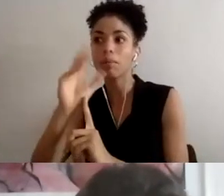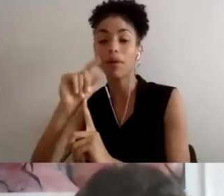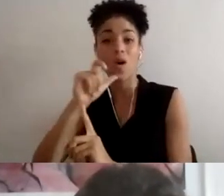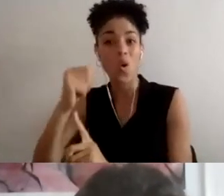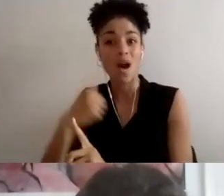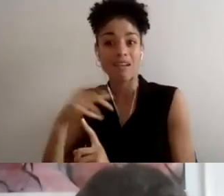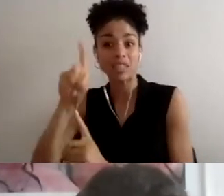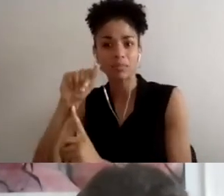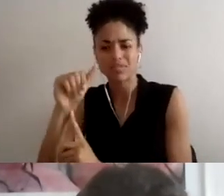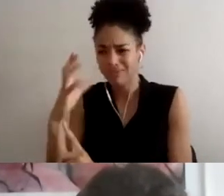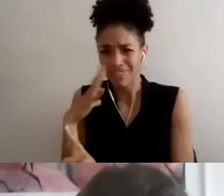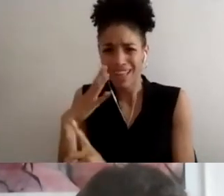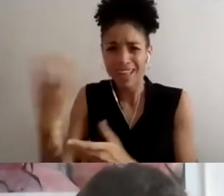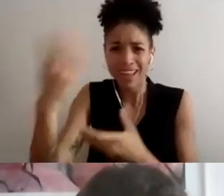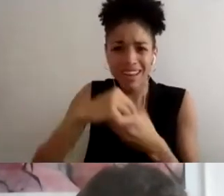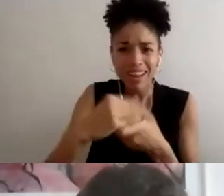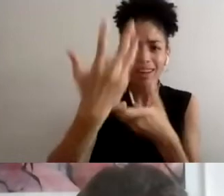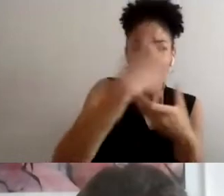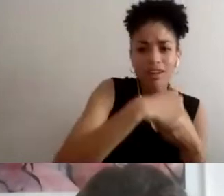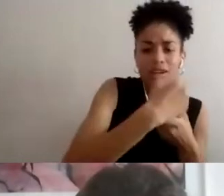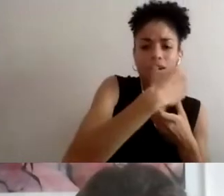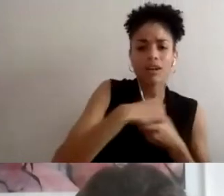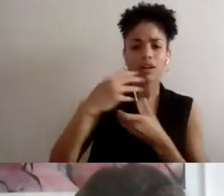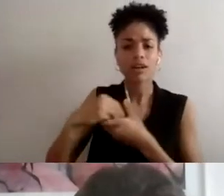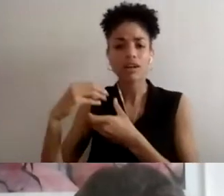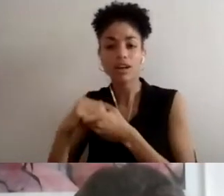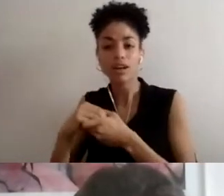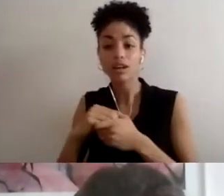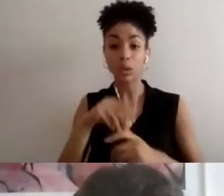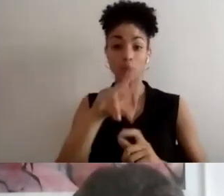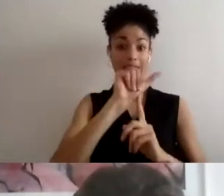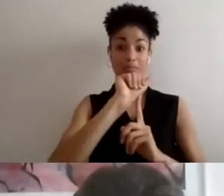move out of just, like, "disability is for disabled people." No, let's all think